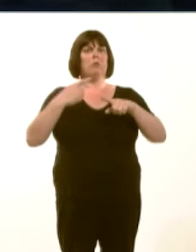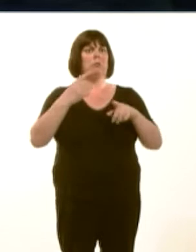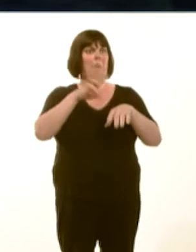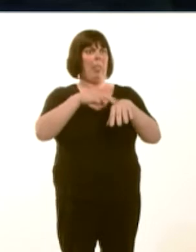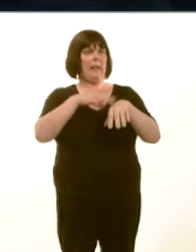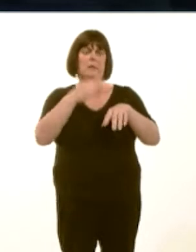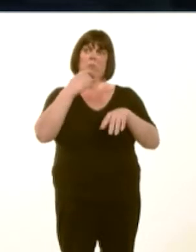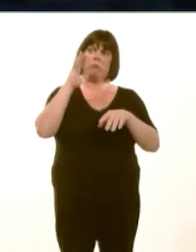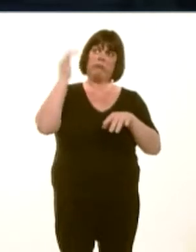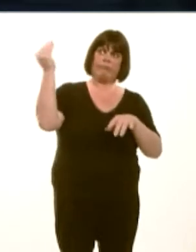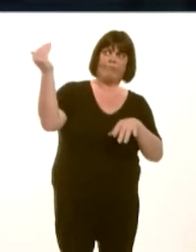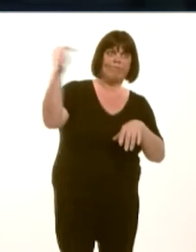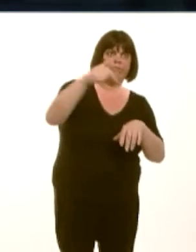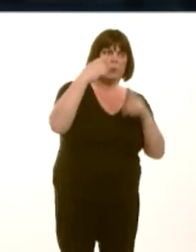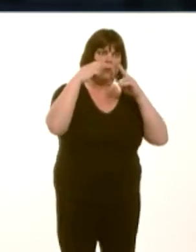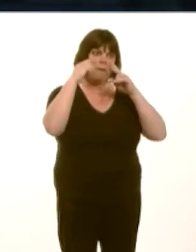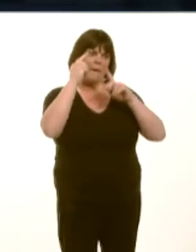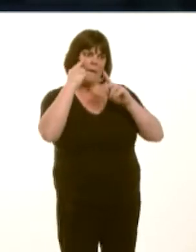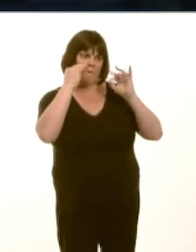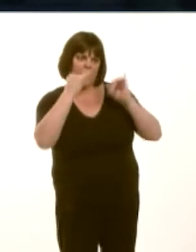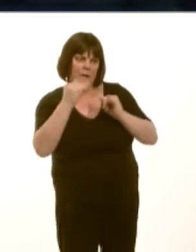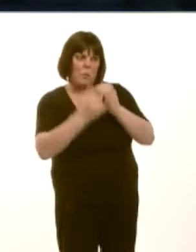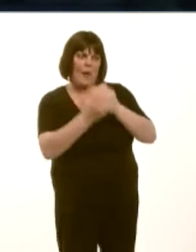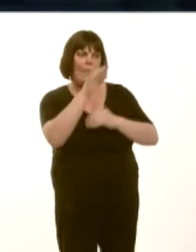The people of north Wales are none the wiser as to any outcome.